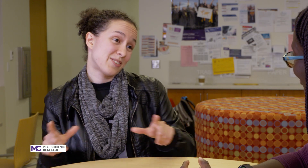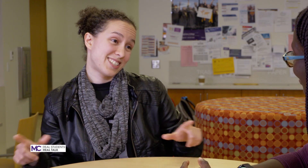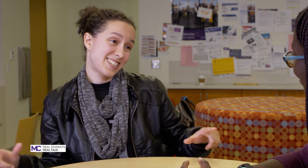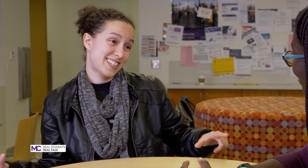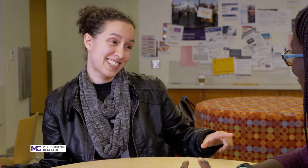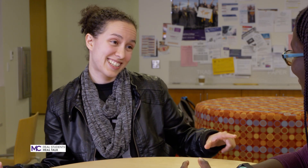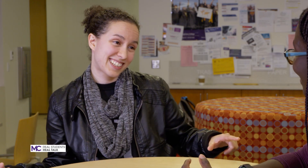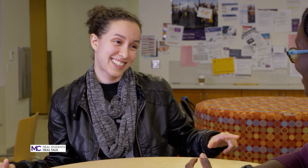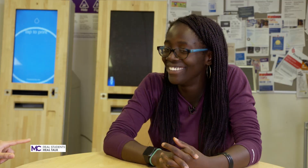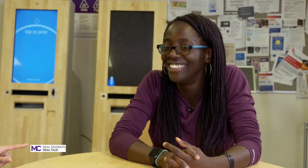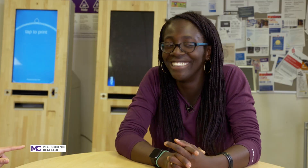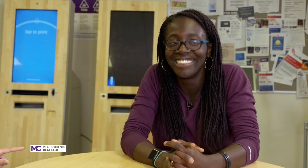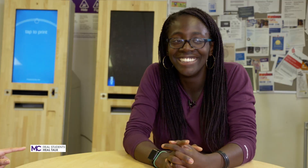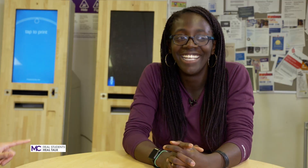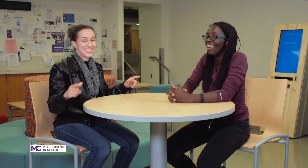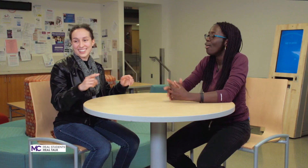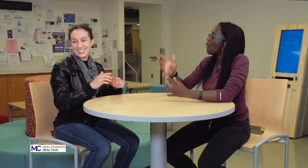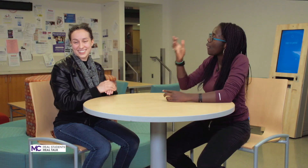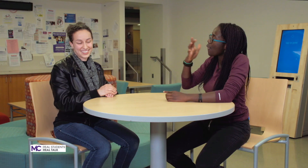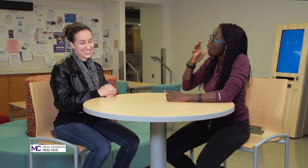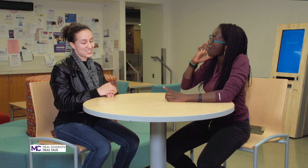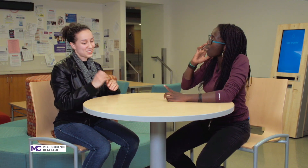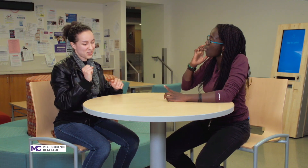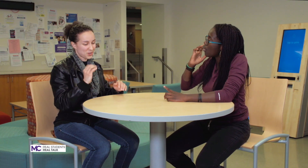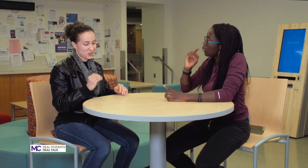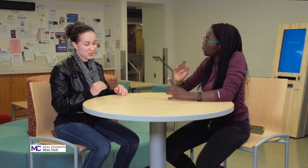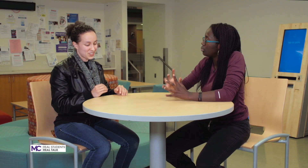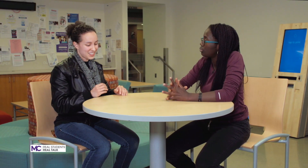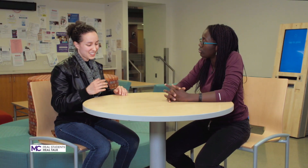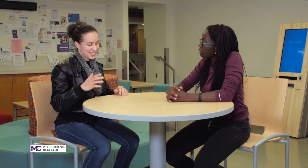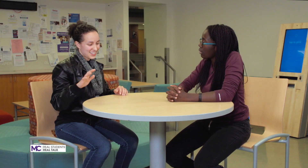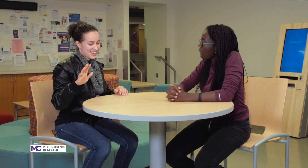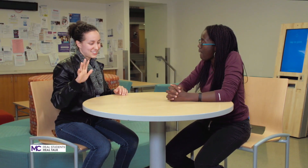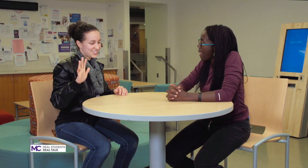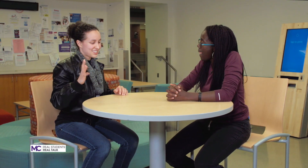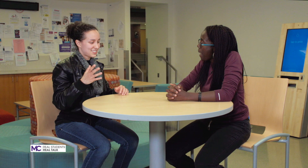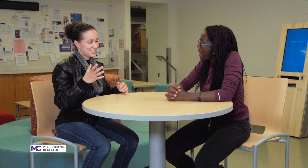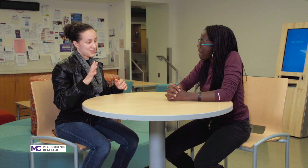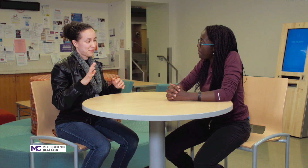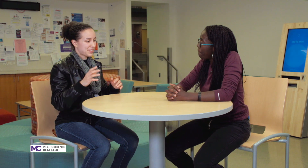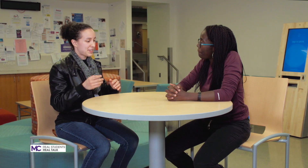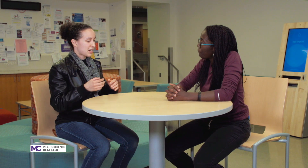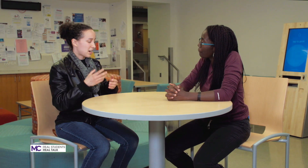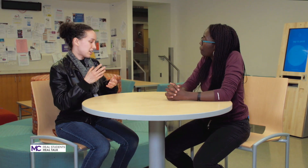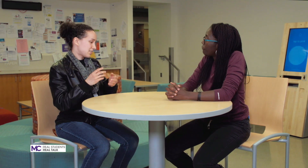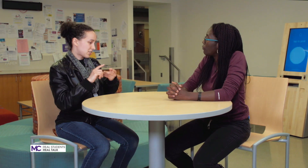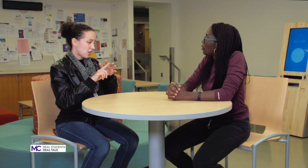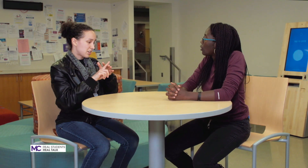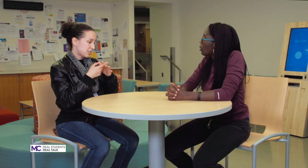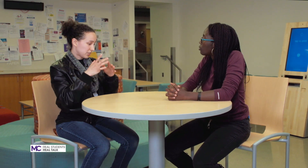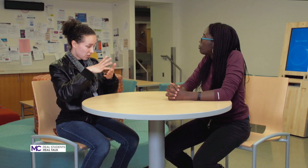yeah so I just I started learning